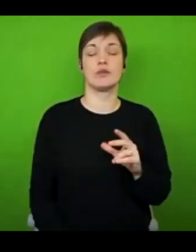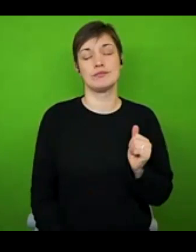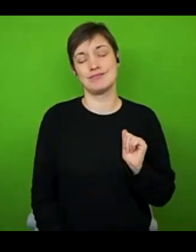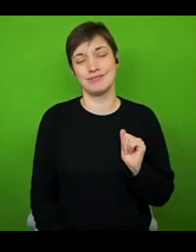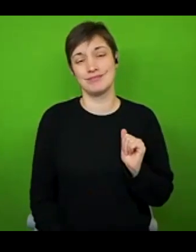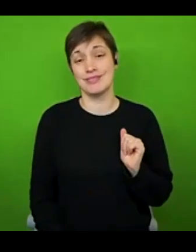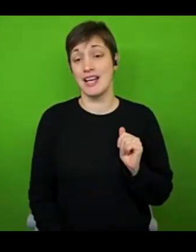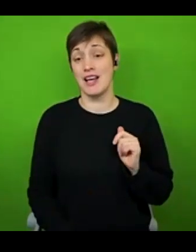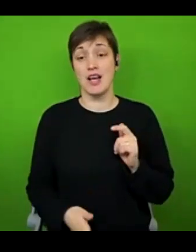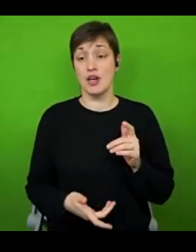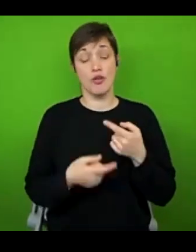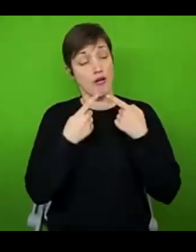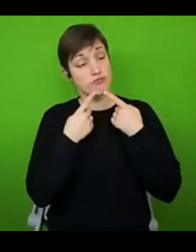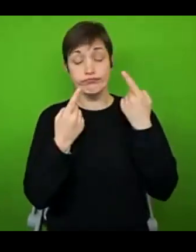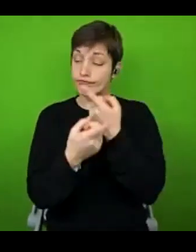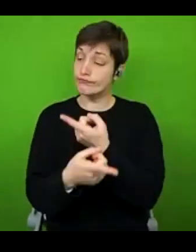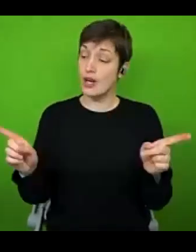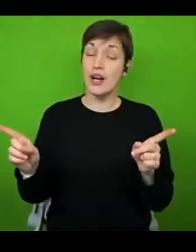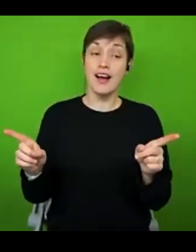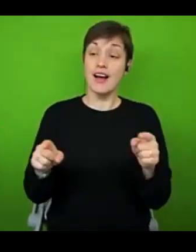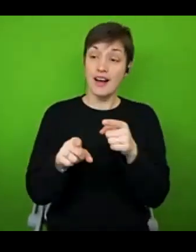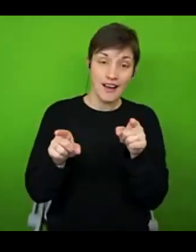there. Because by doing that, you will find the people you'll find your people.